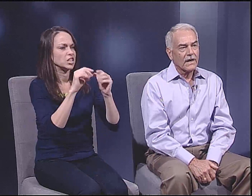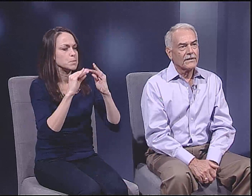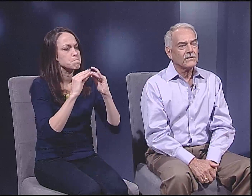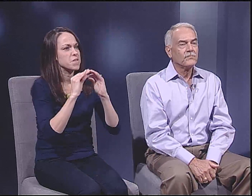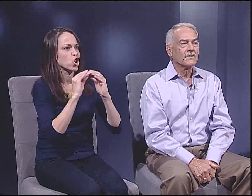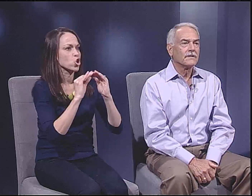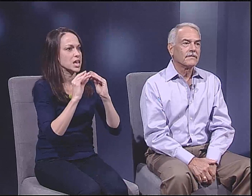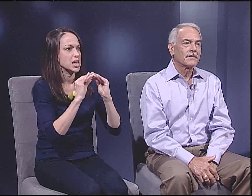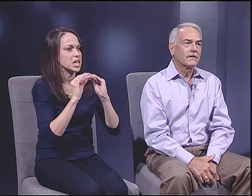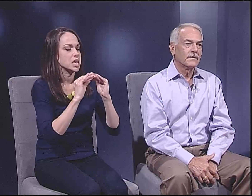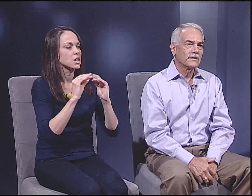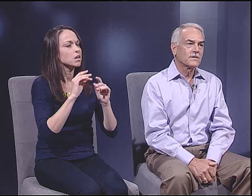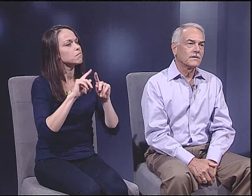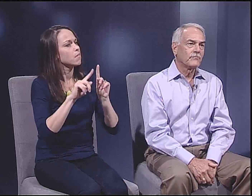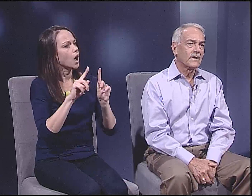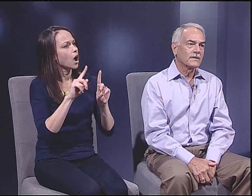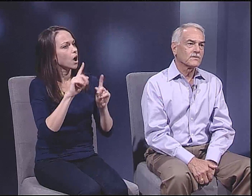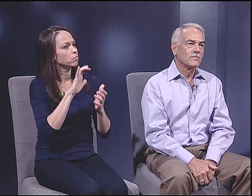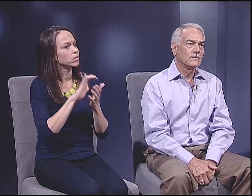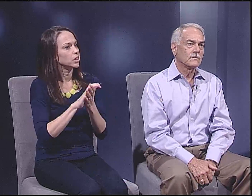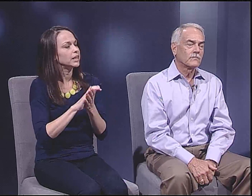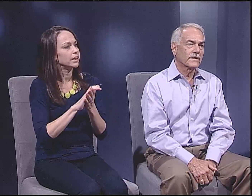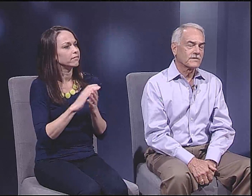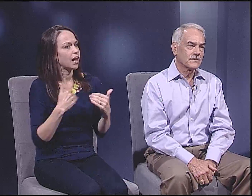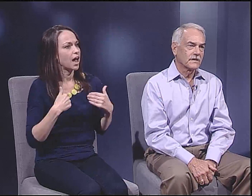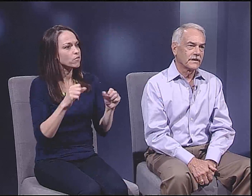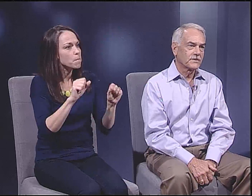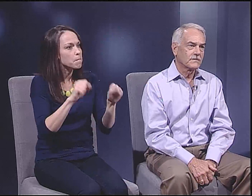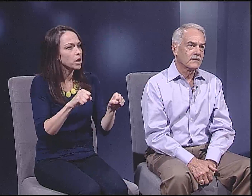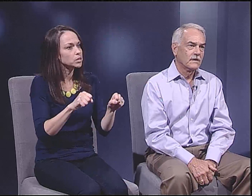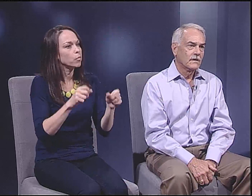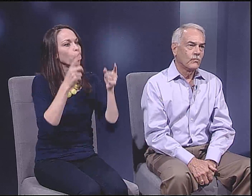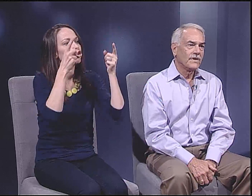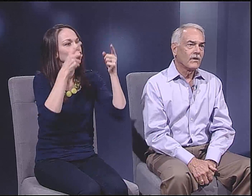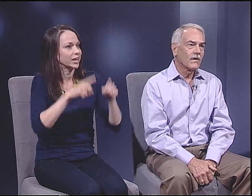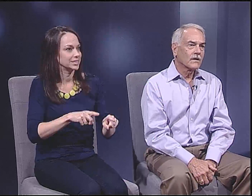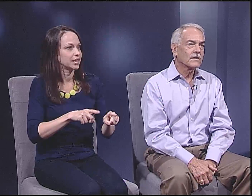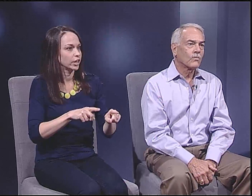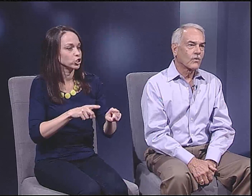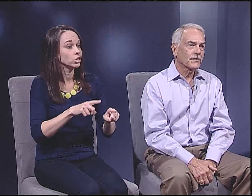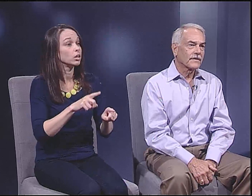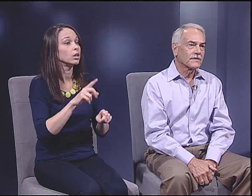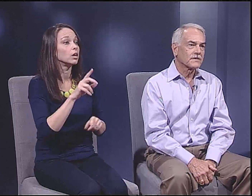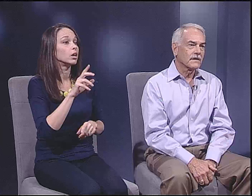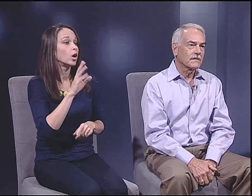I do believe that there is a possible reconciliation. We are going to work things out.